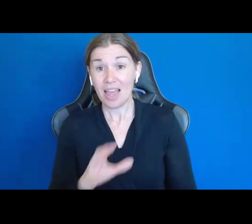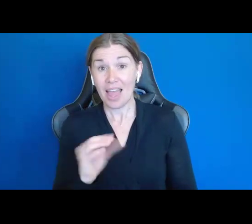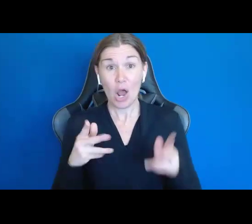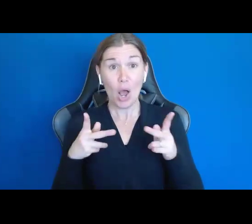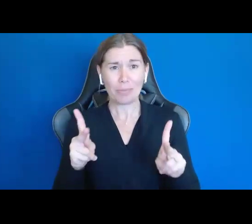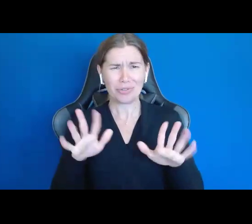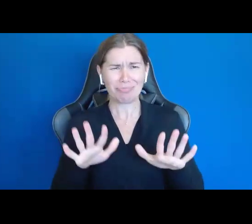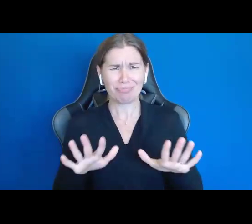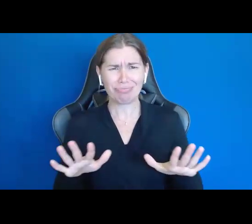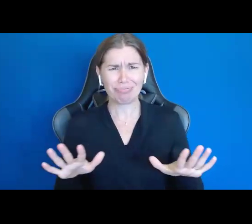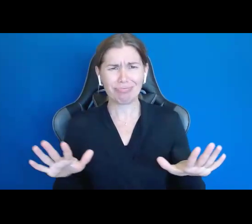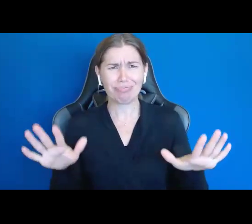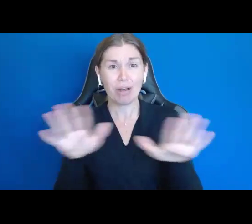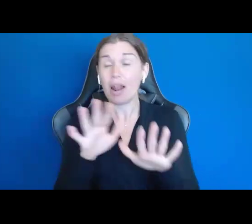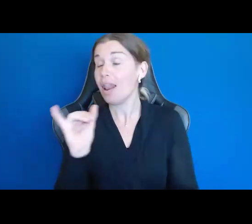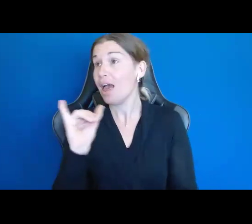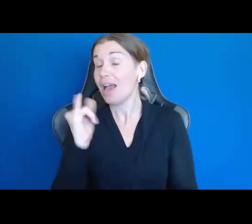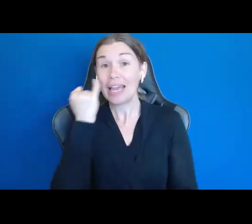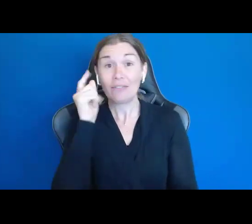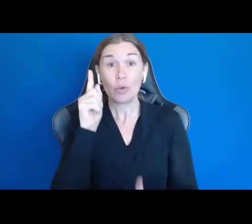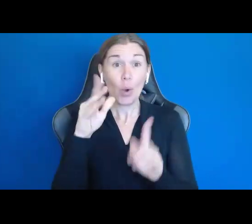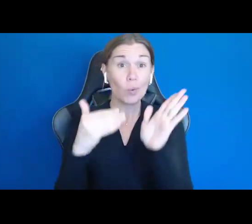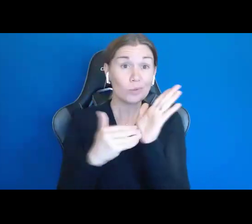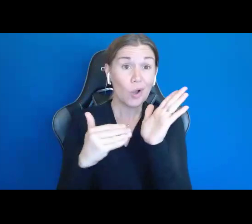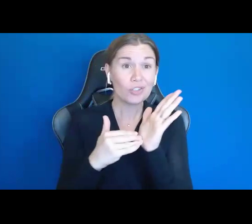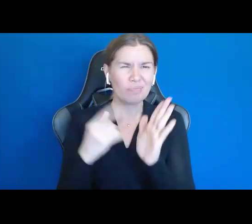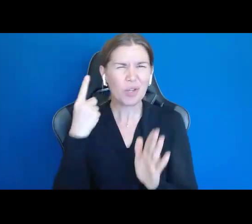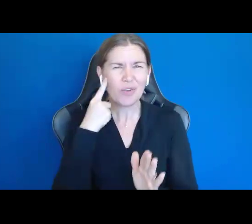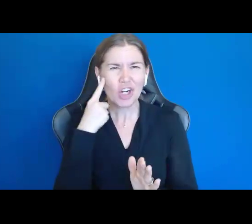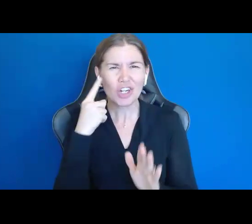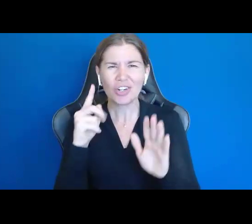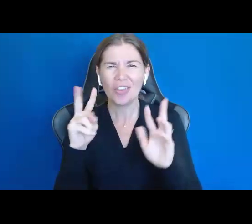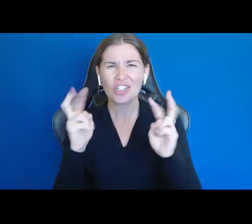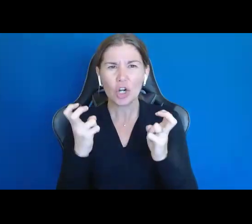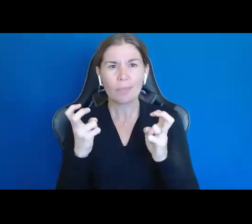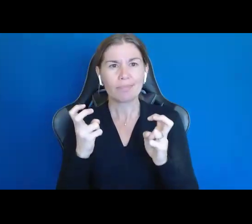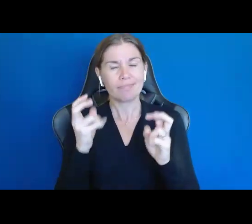If you are going to a doctor, you have no doubt heard the term "informed consent," where